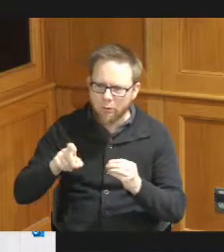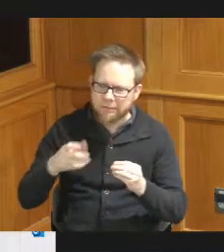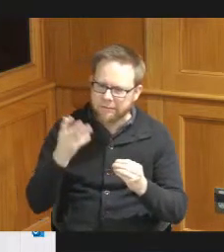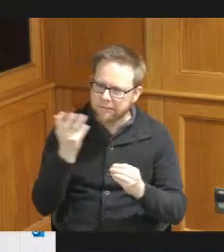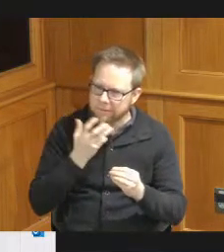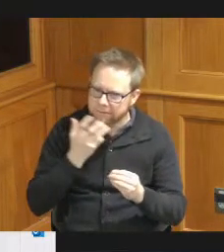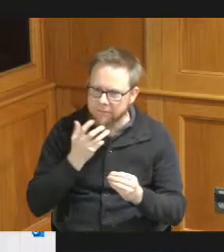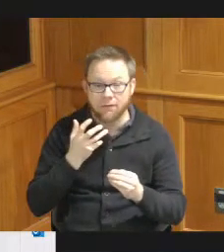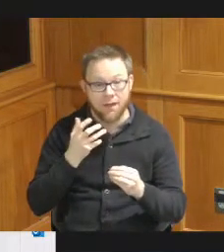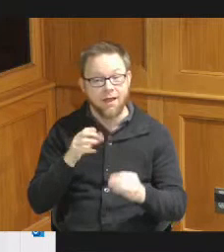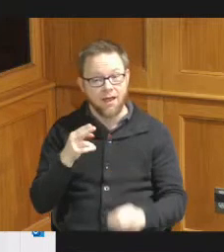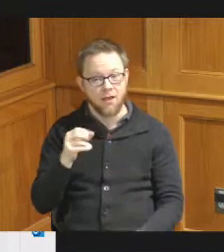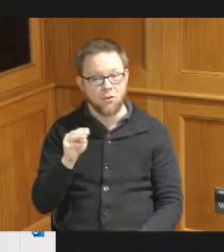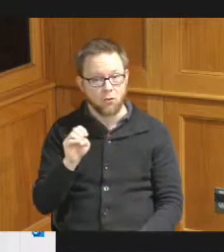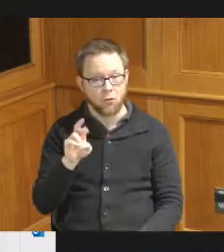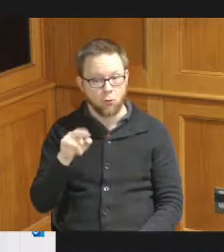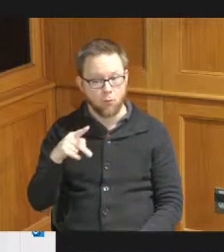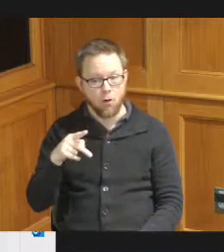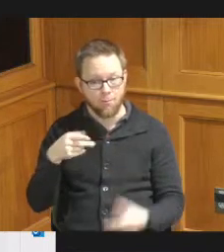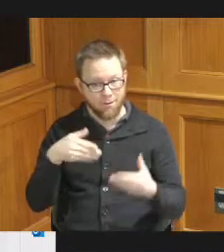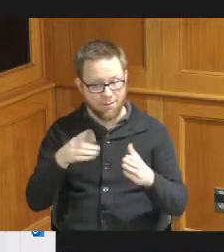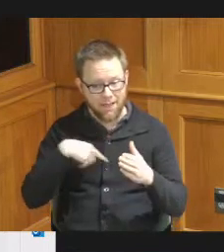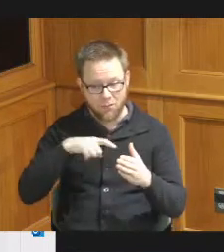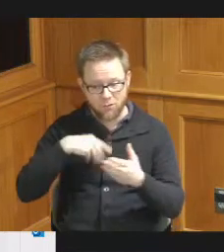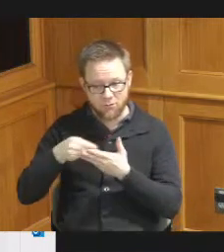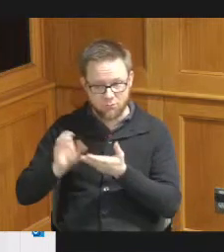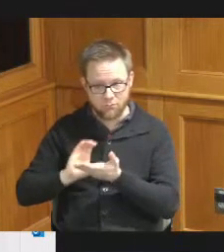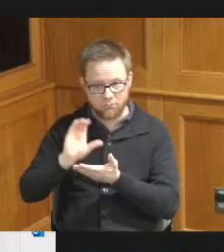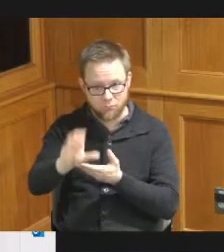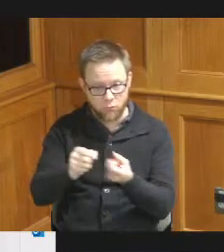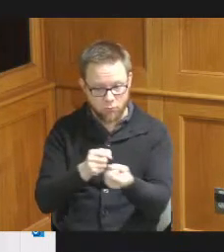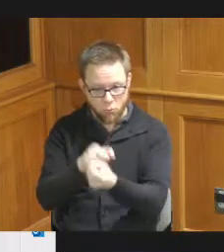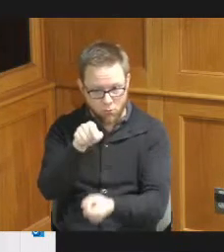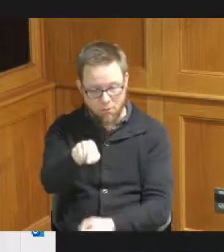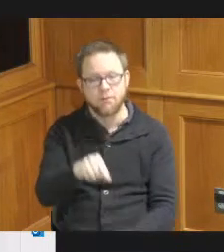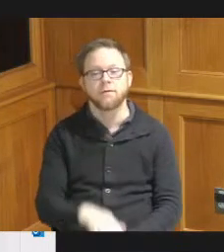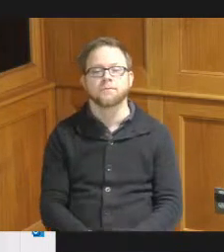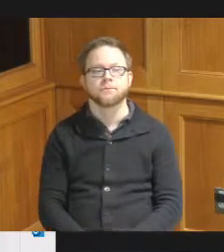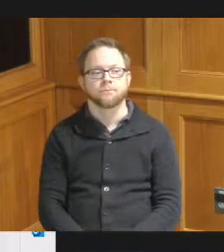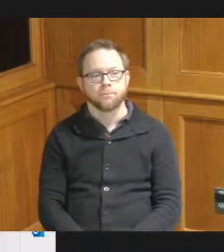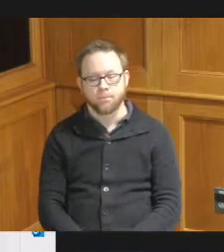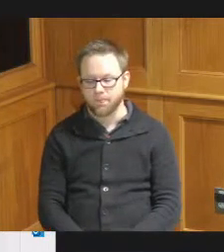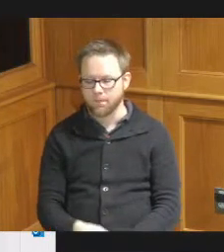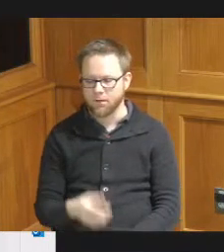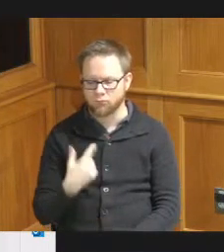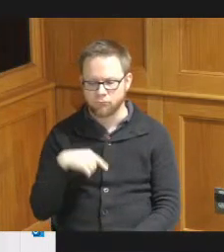under the Hallmark plan we also heard that there is a need for the development of new affordable